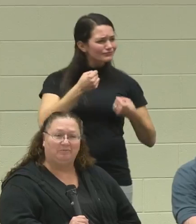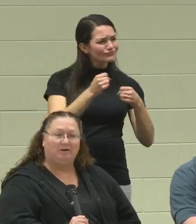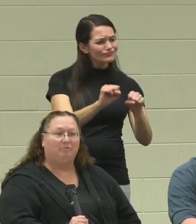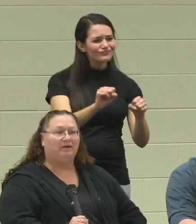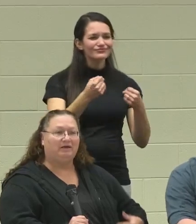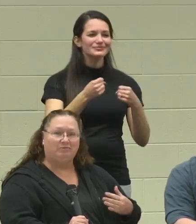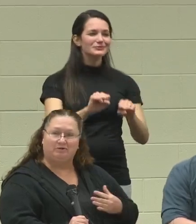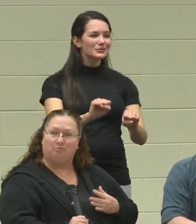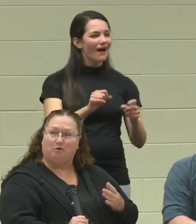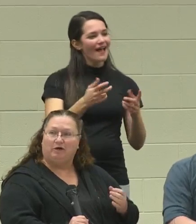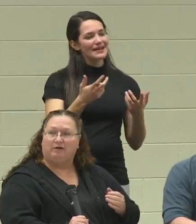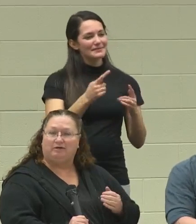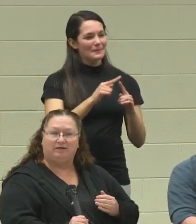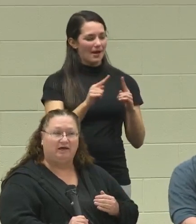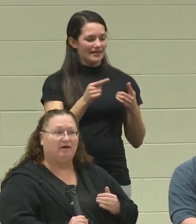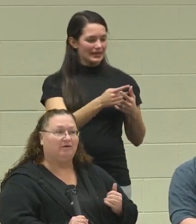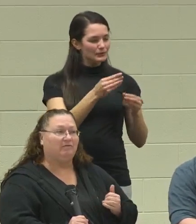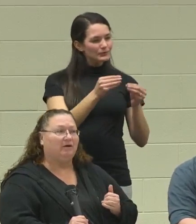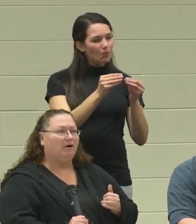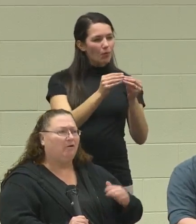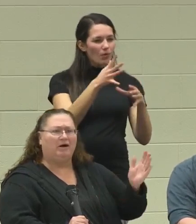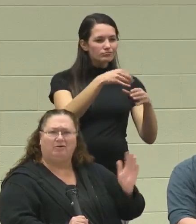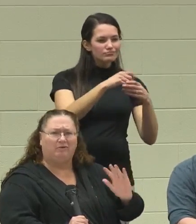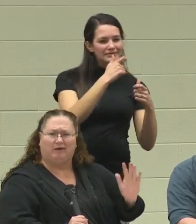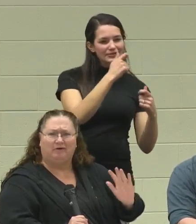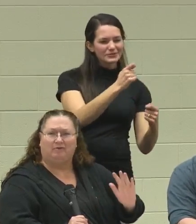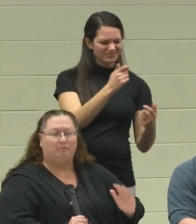but he was more in the thing of, "Oh, I know it. I know it."